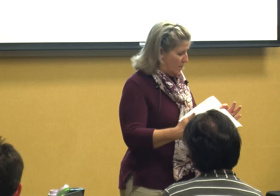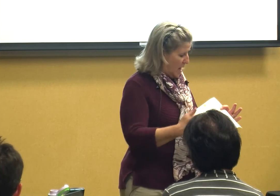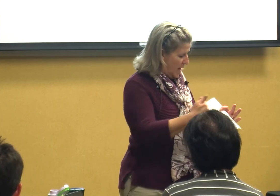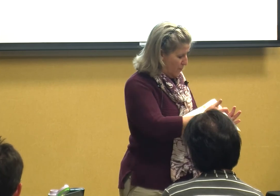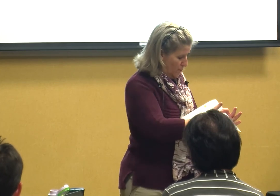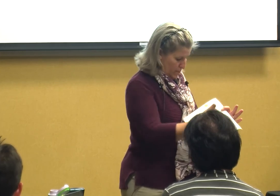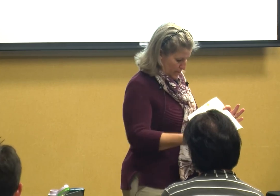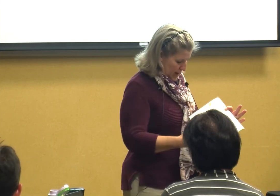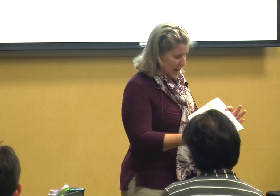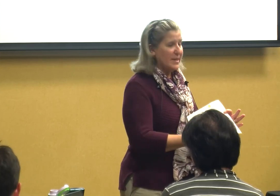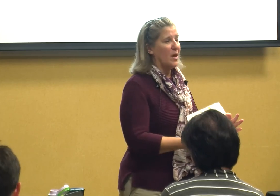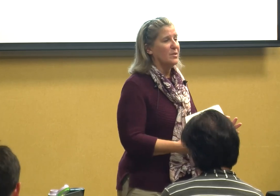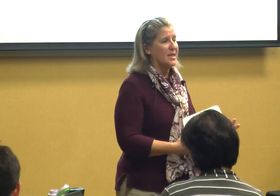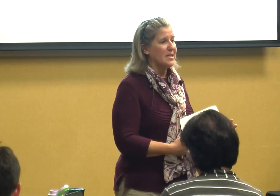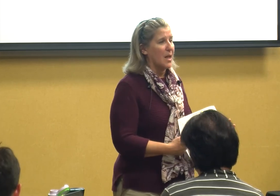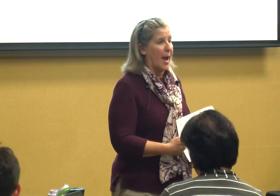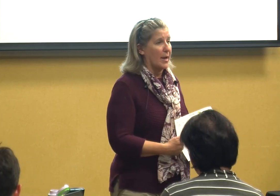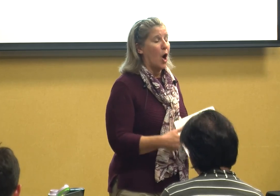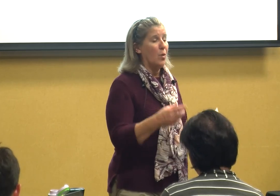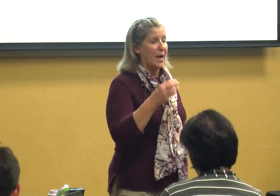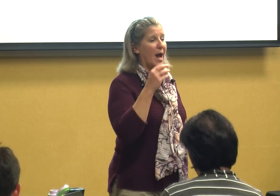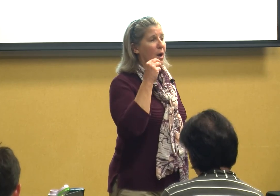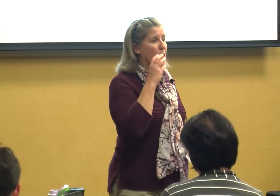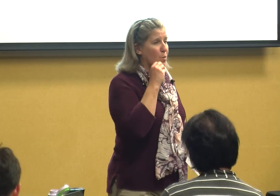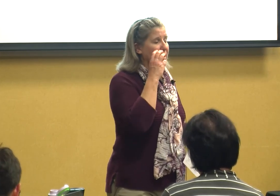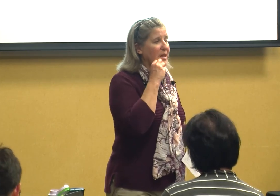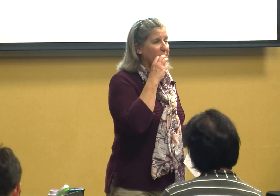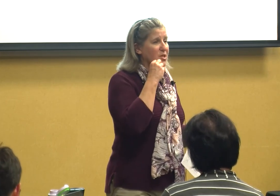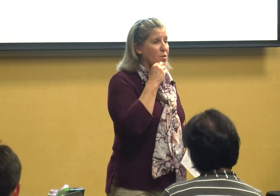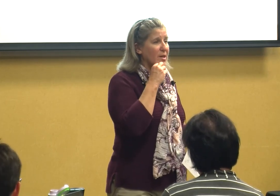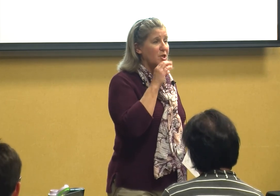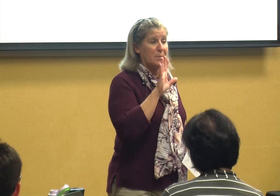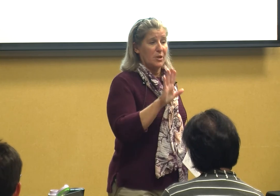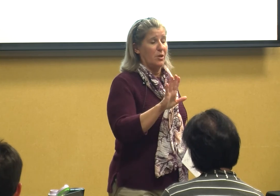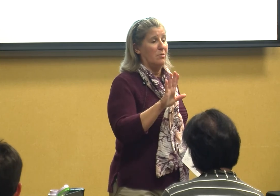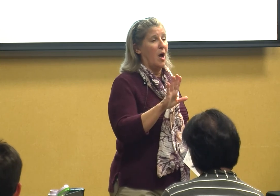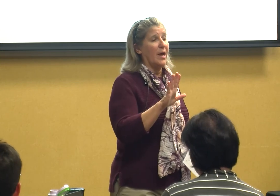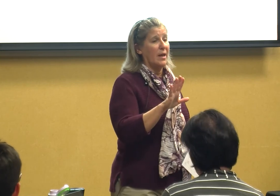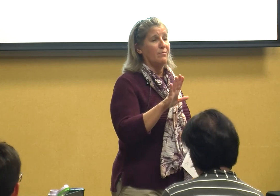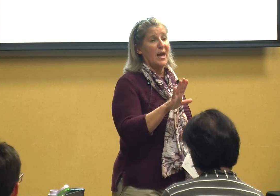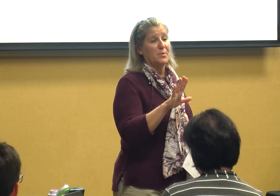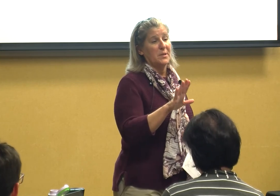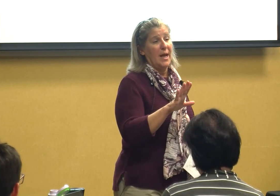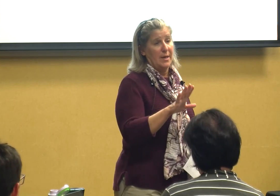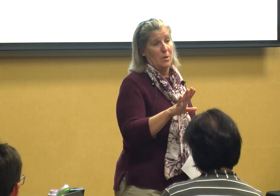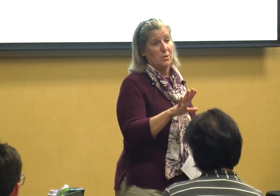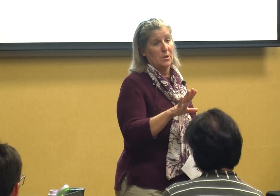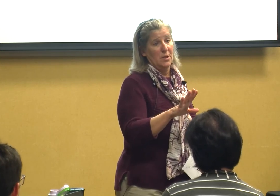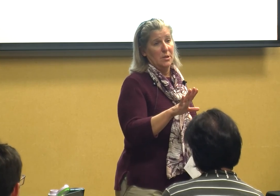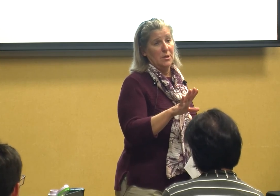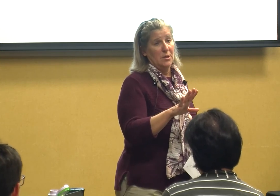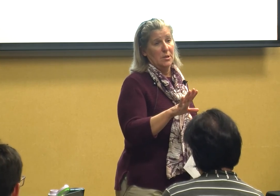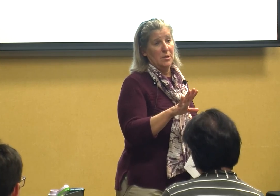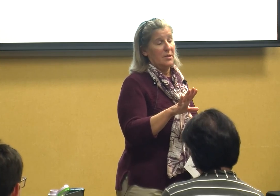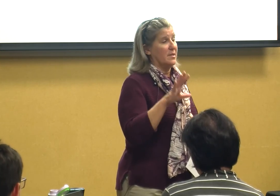the other end on dislike oh yeah really likes crunchy but do not give mashed potatoes because